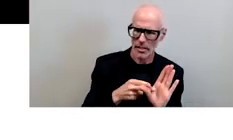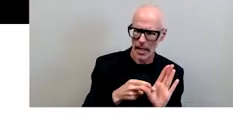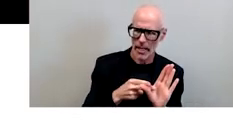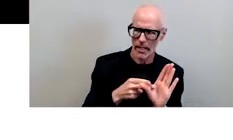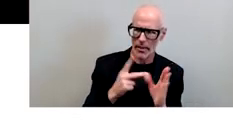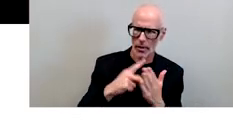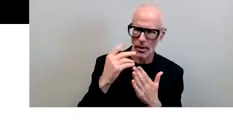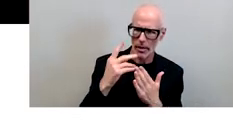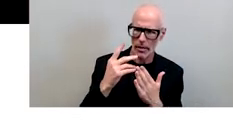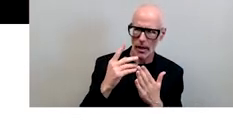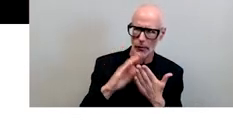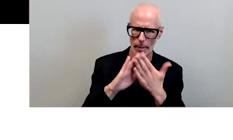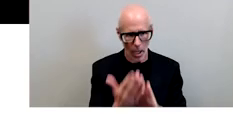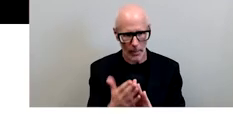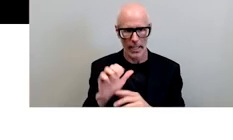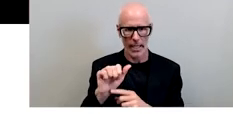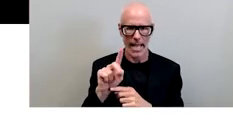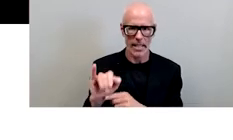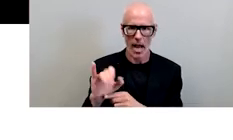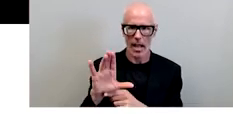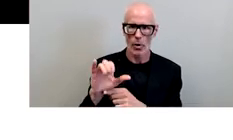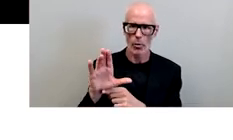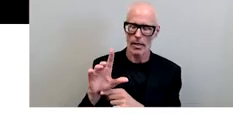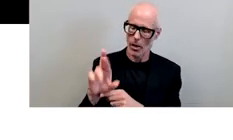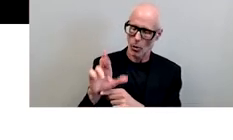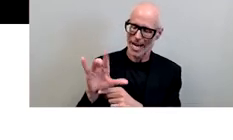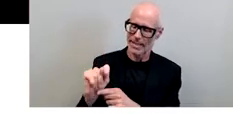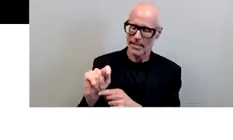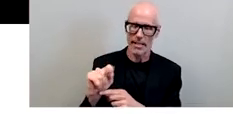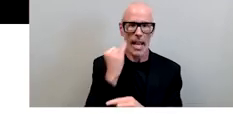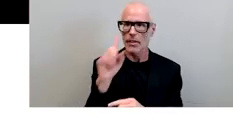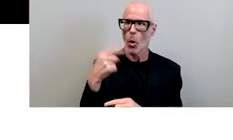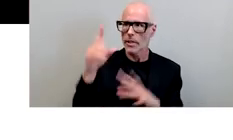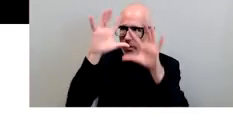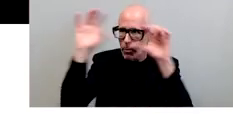of becoming an anti-racist institution if it's only the president's cabinet who has